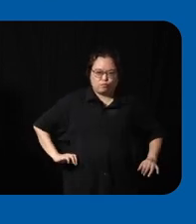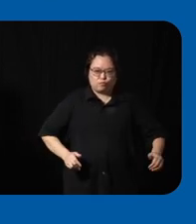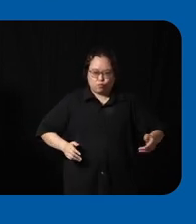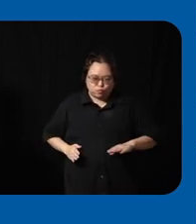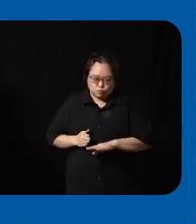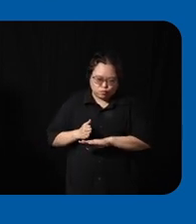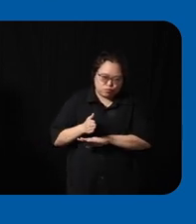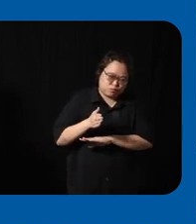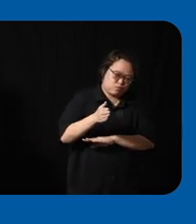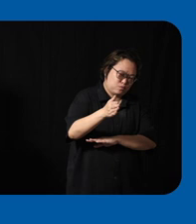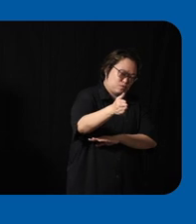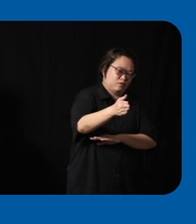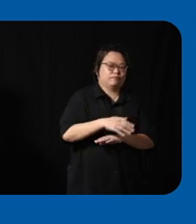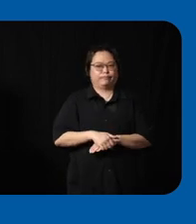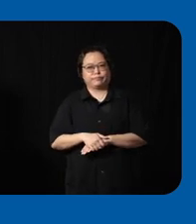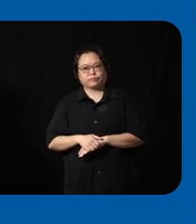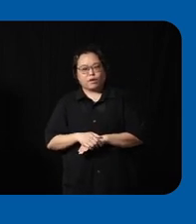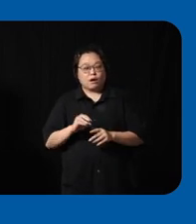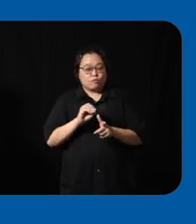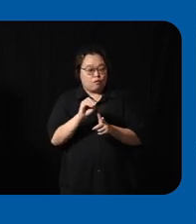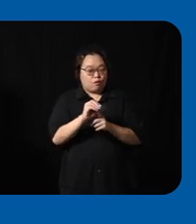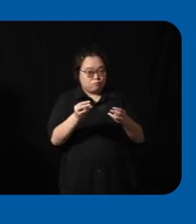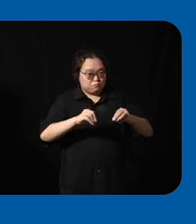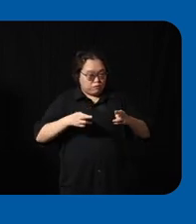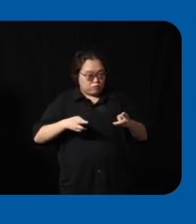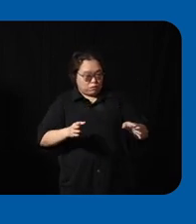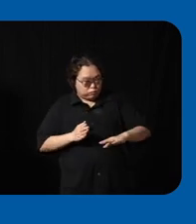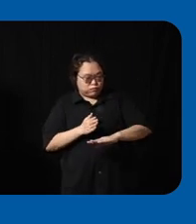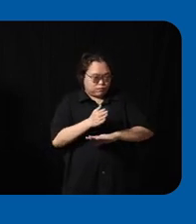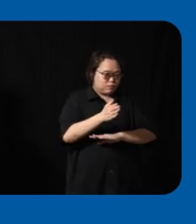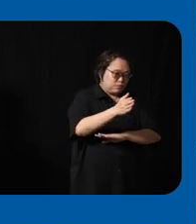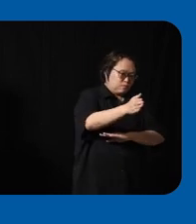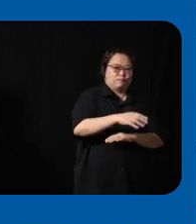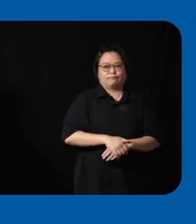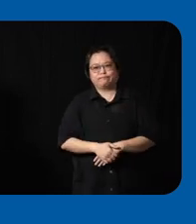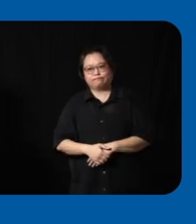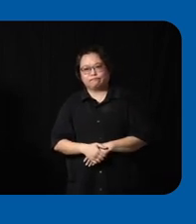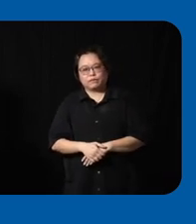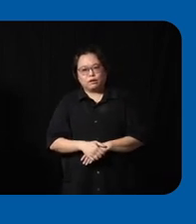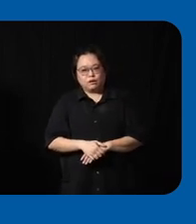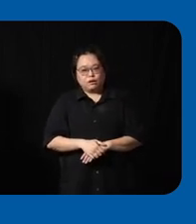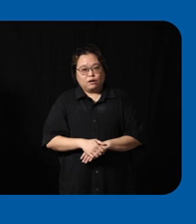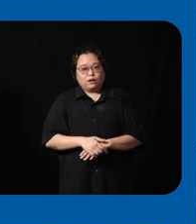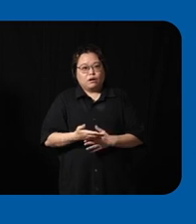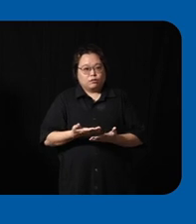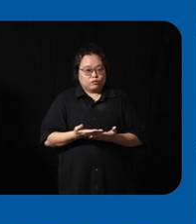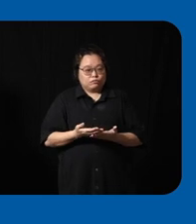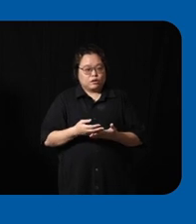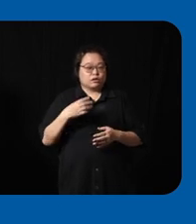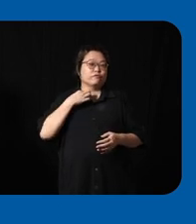the other Advantage is then um getting volunteers exposed to um basically educating providing them